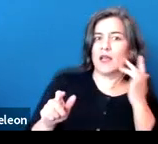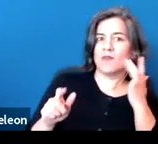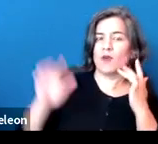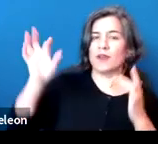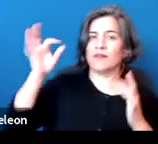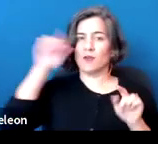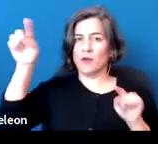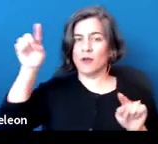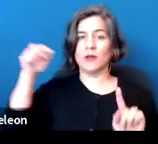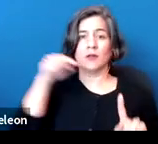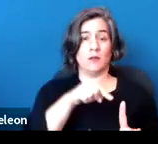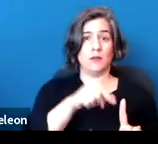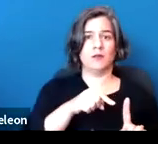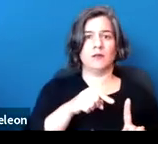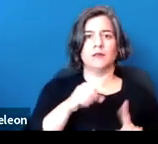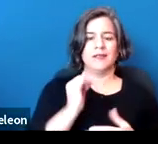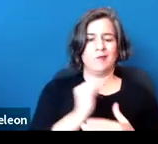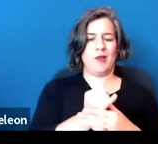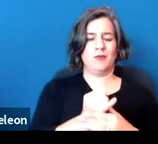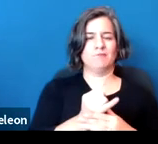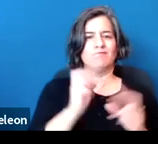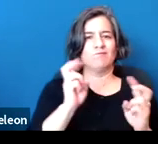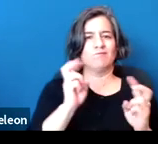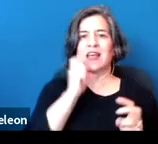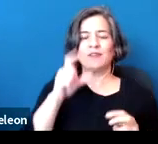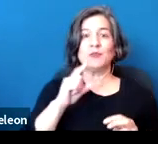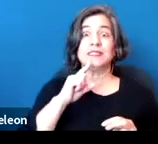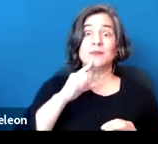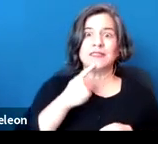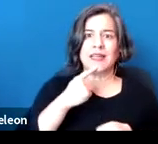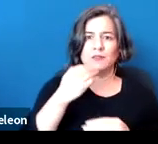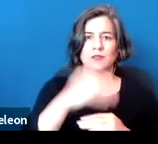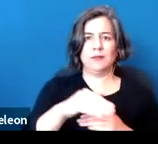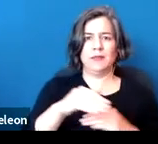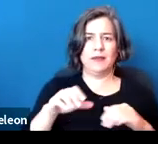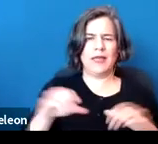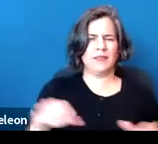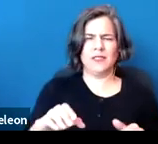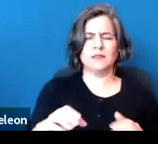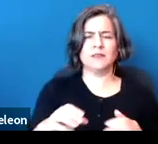is that the impairment does not have to substantially limit activities. It can limit activities.